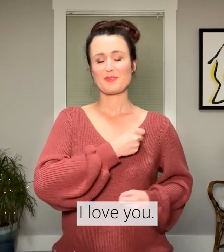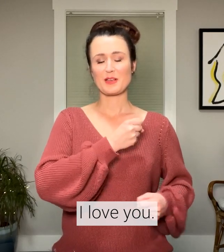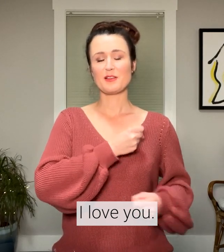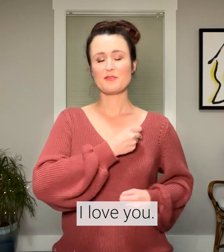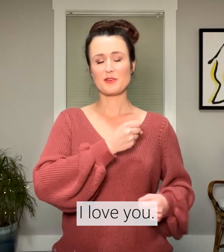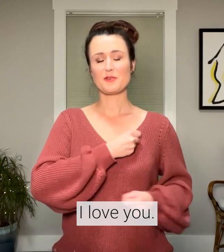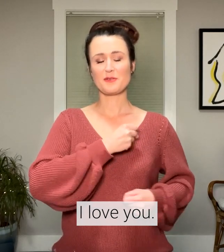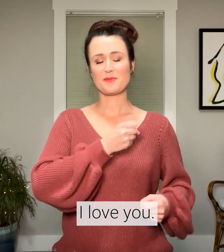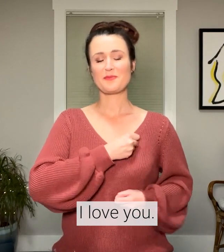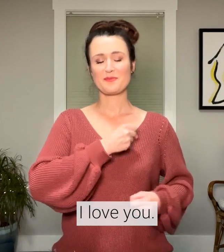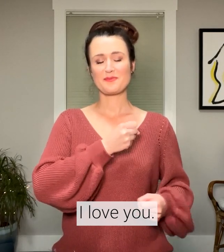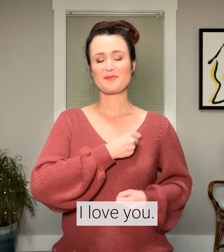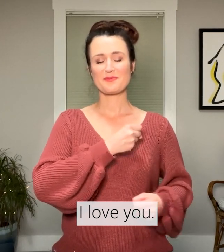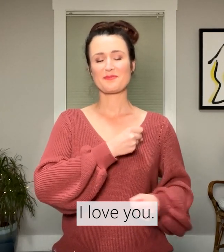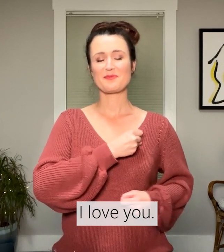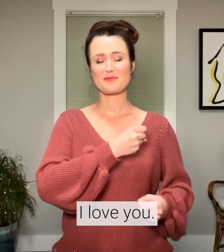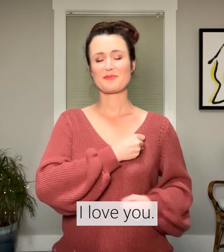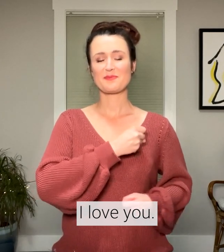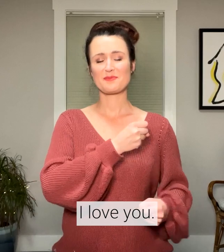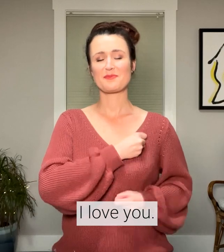I love you.